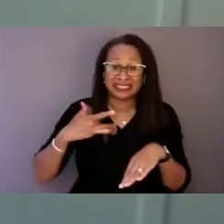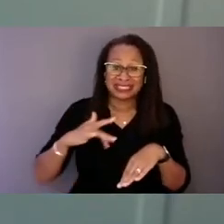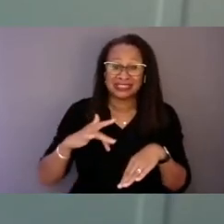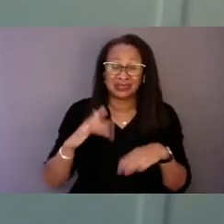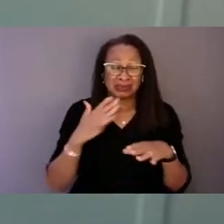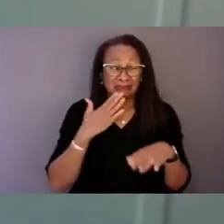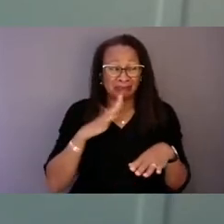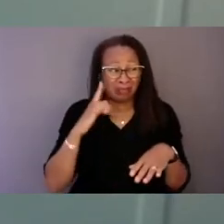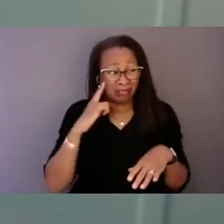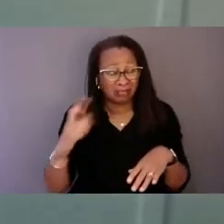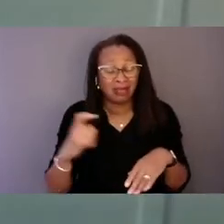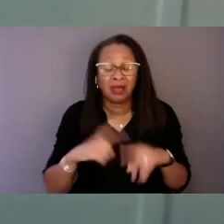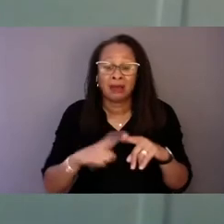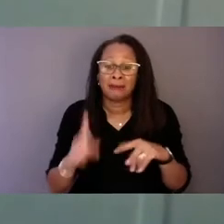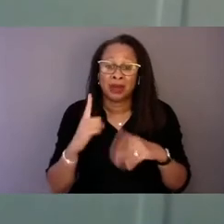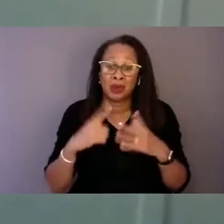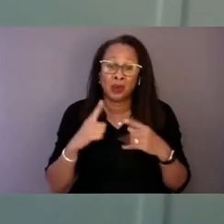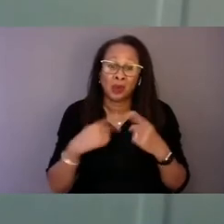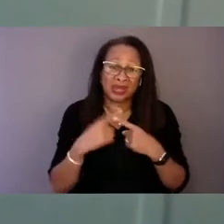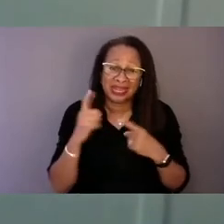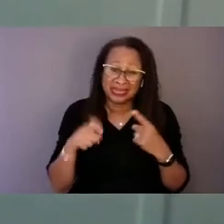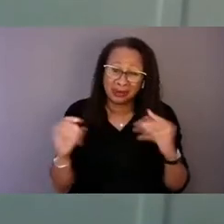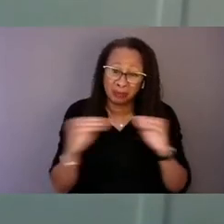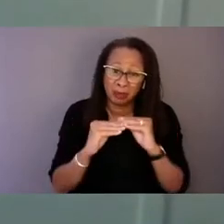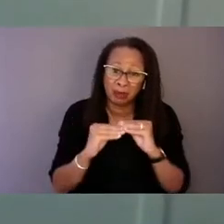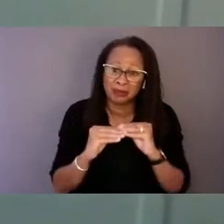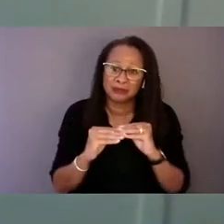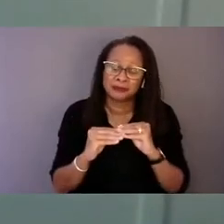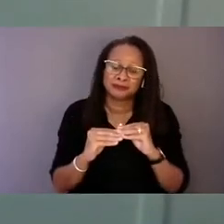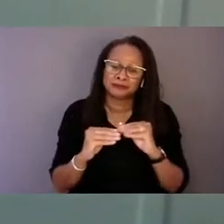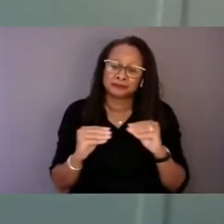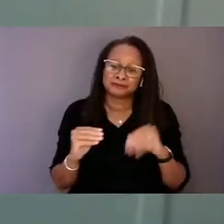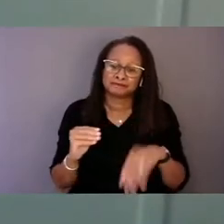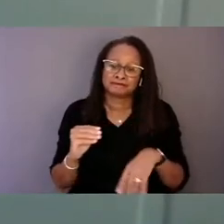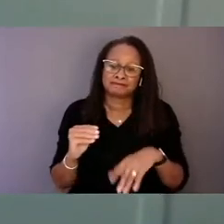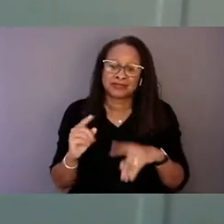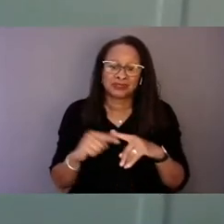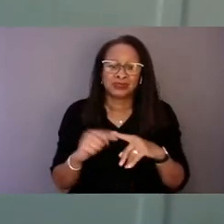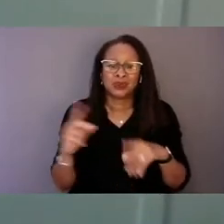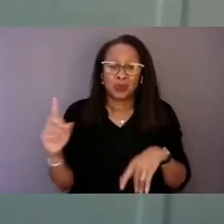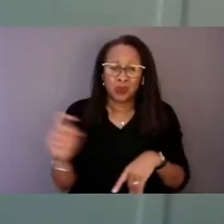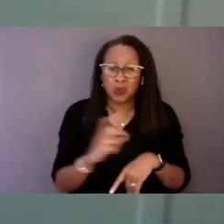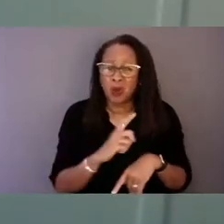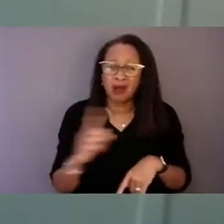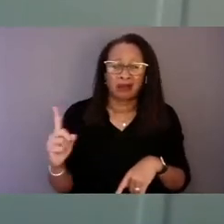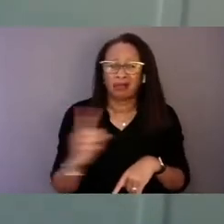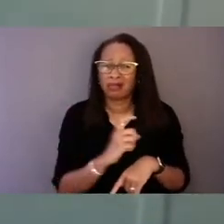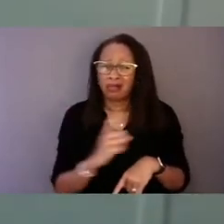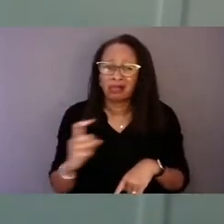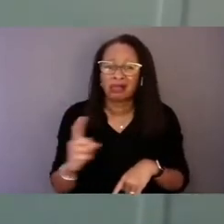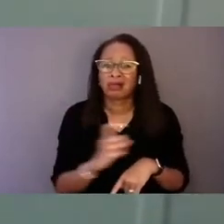when what I needed more was to pace and try to regulate my high anxiety.